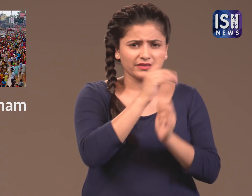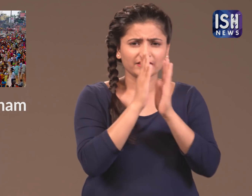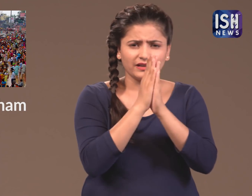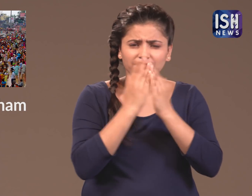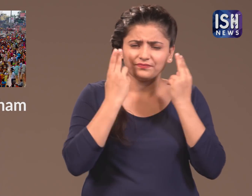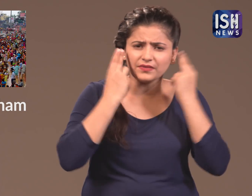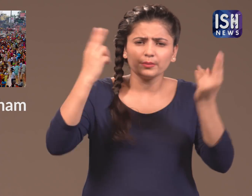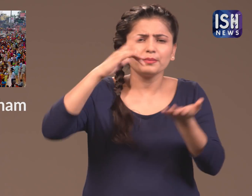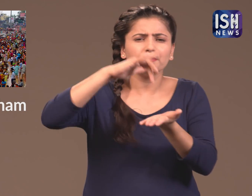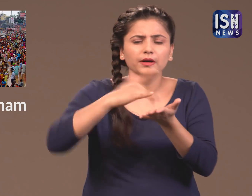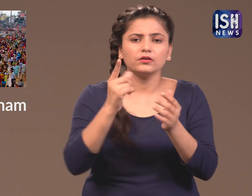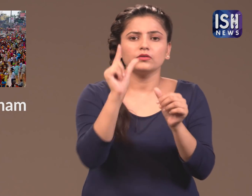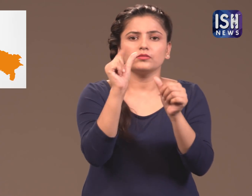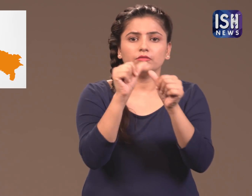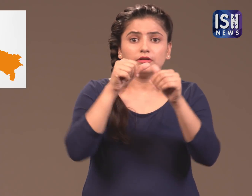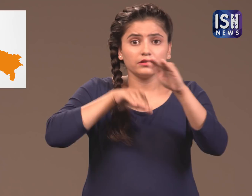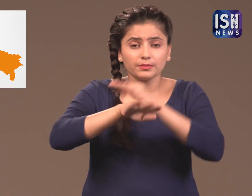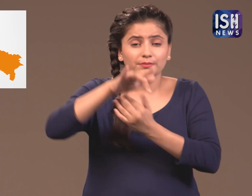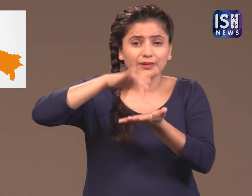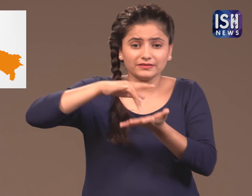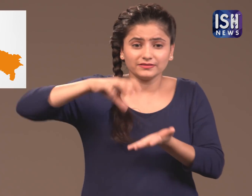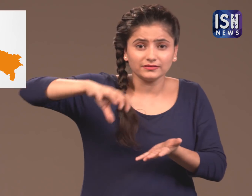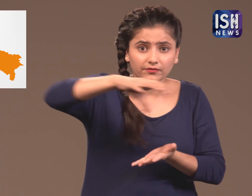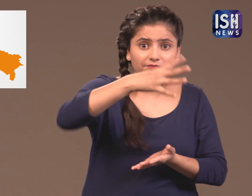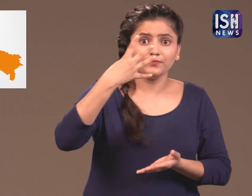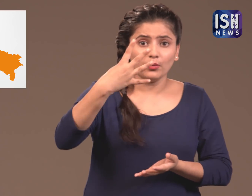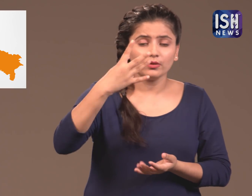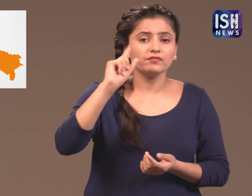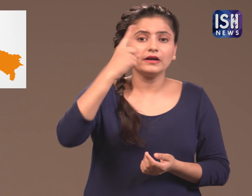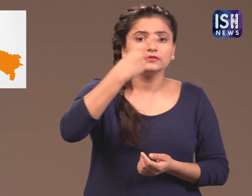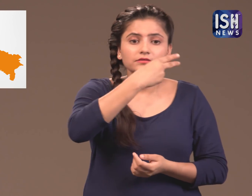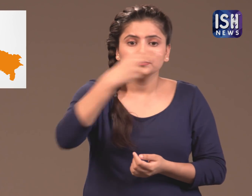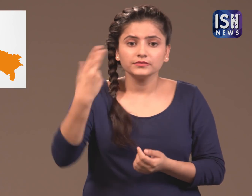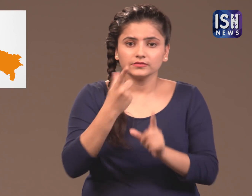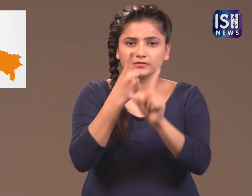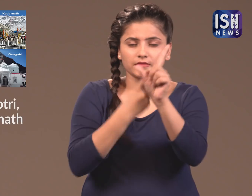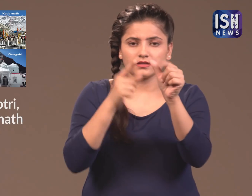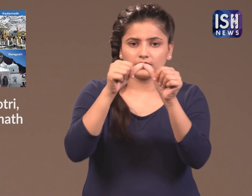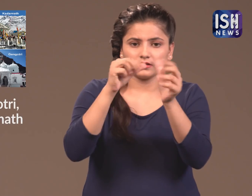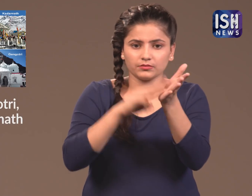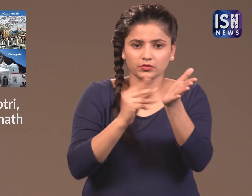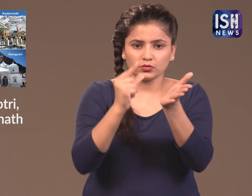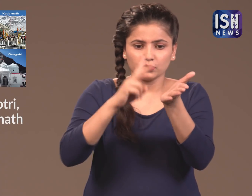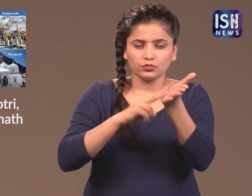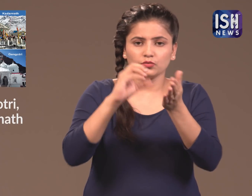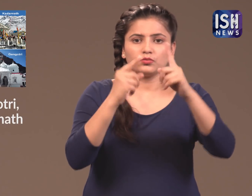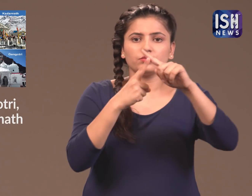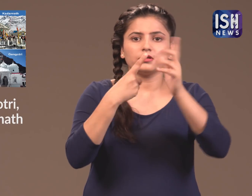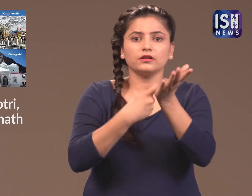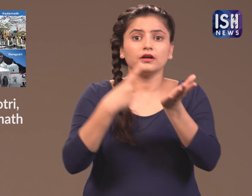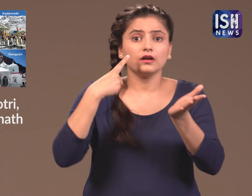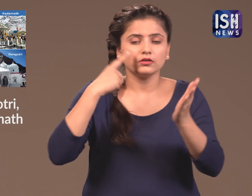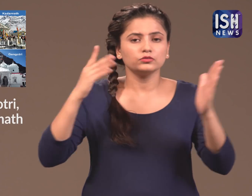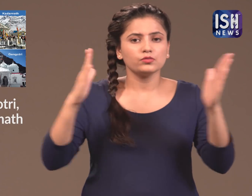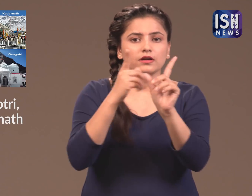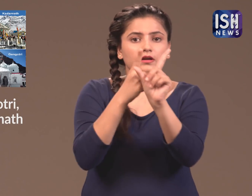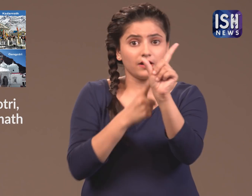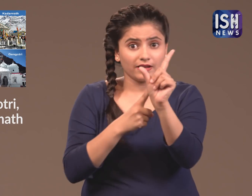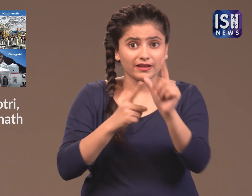These famous sites are located in Uttrakhand. 1. Yamunotri